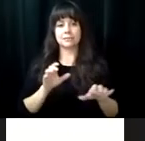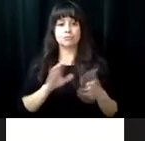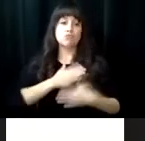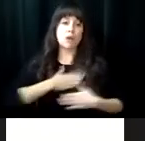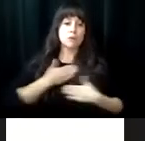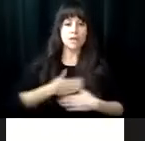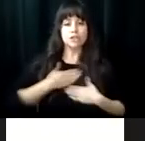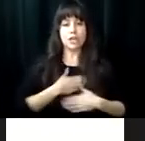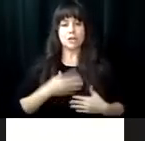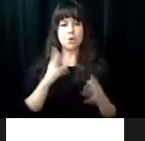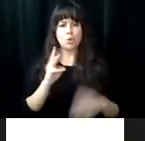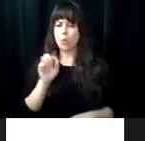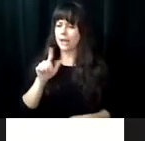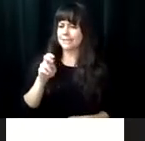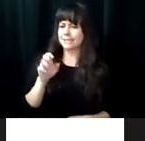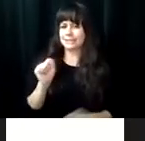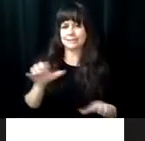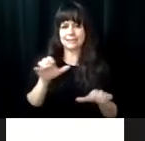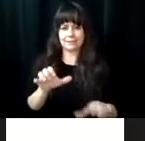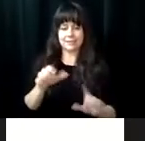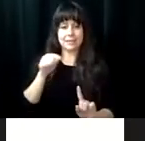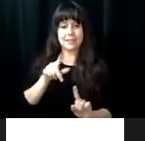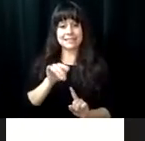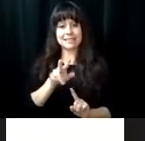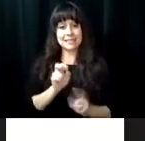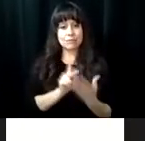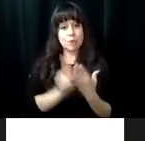diabetic information, nutritional consultations, recreation and well